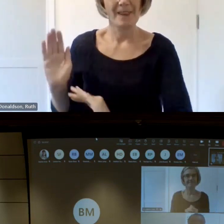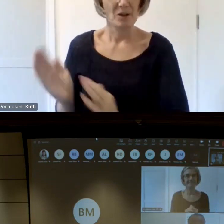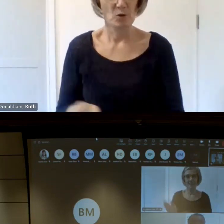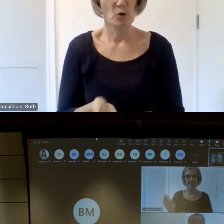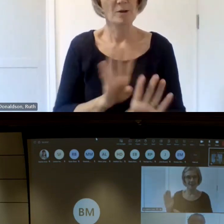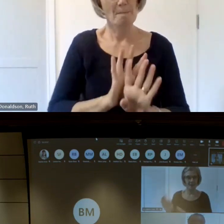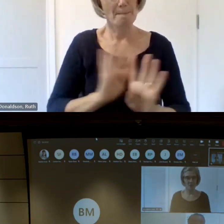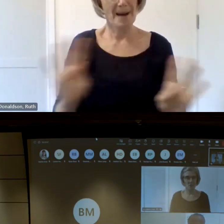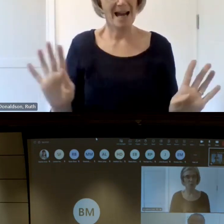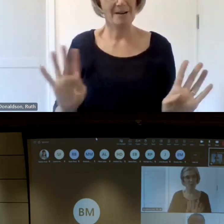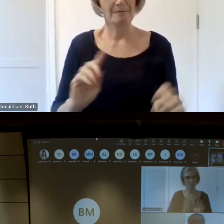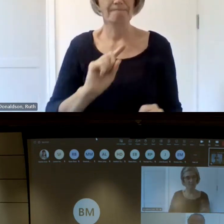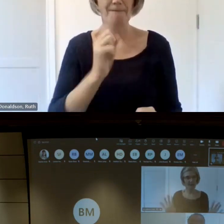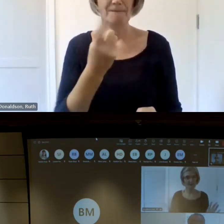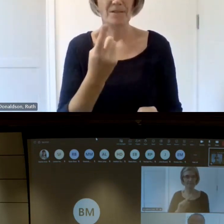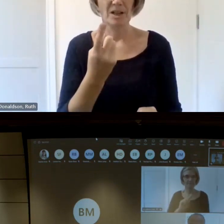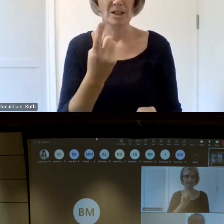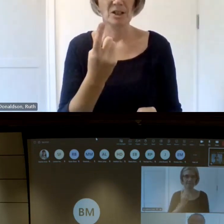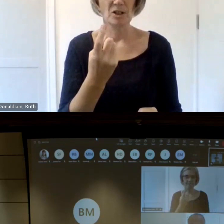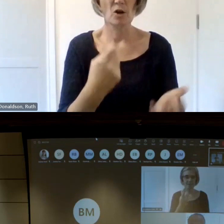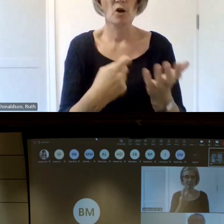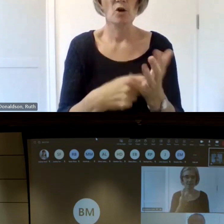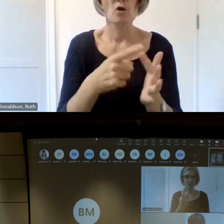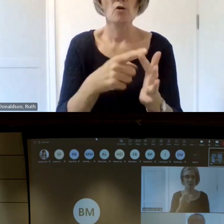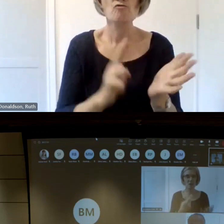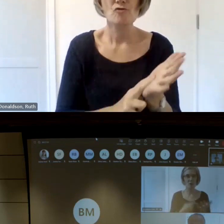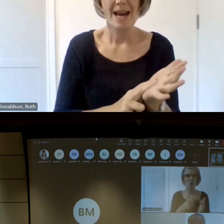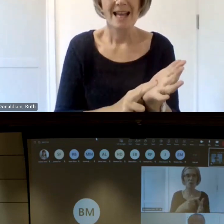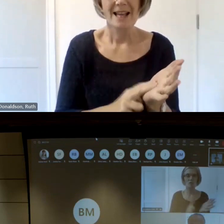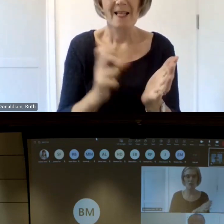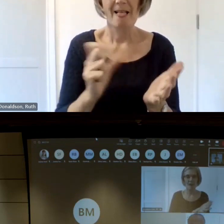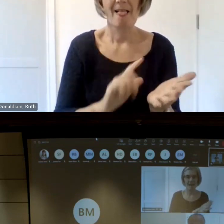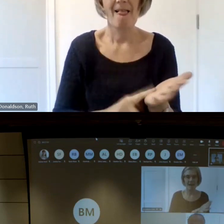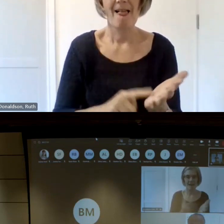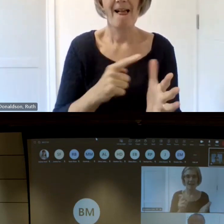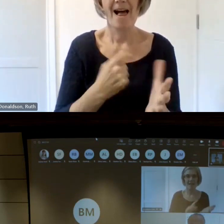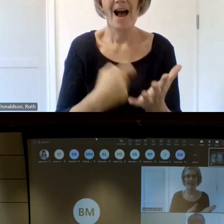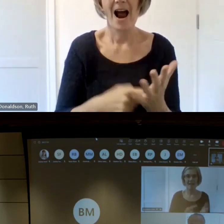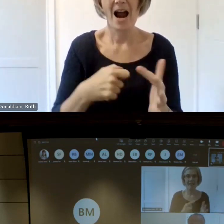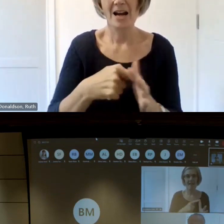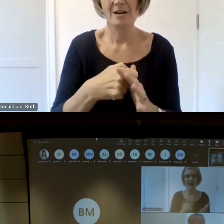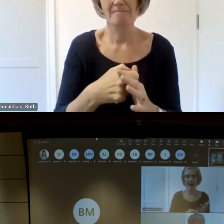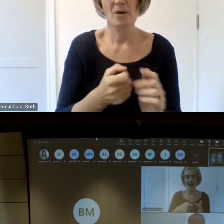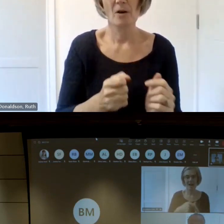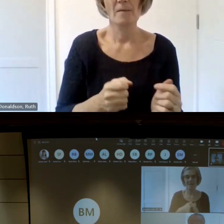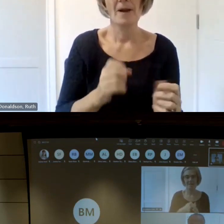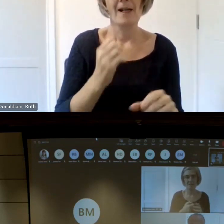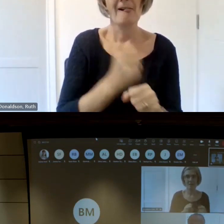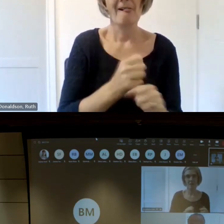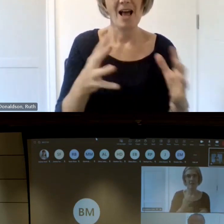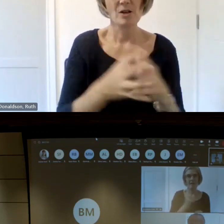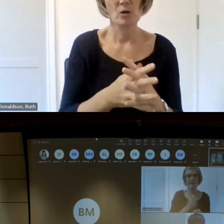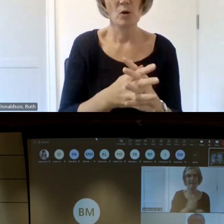par Ren joined glasow women's library in November of 2022 as a volunteer program assistant working